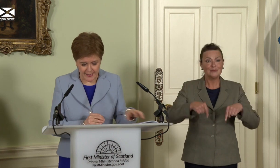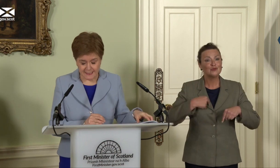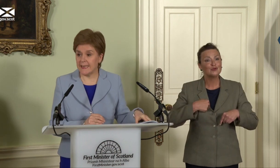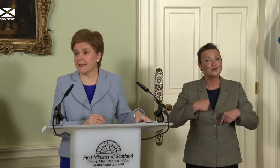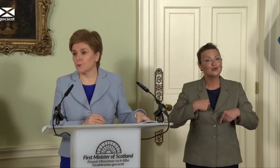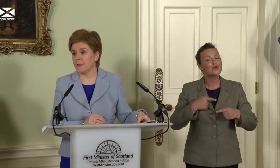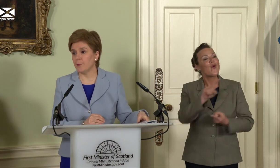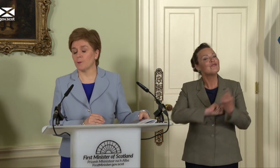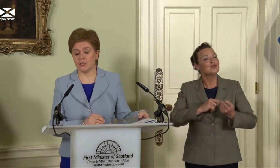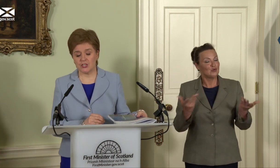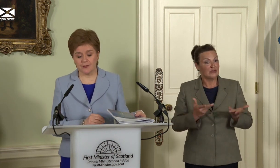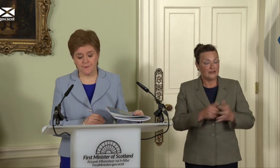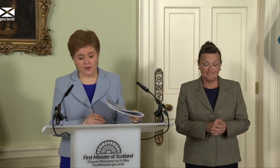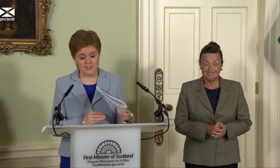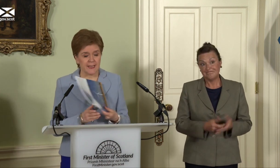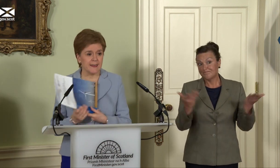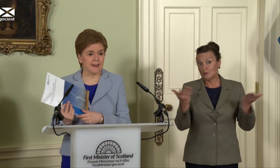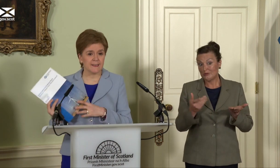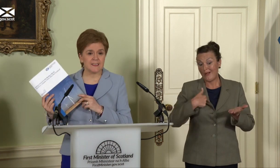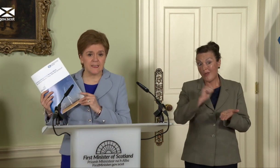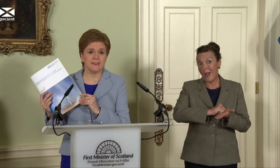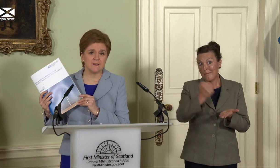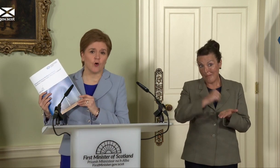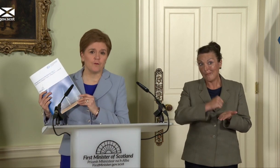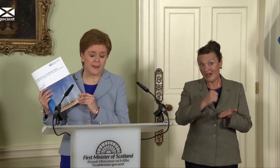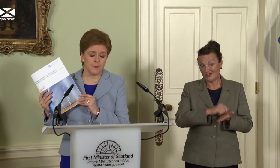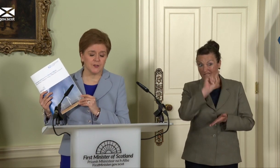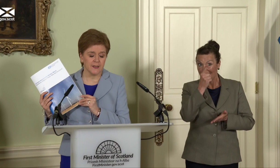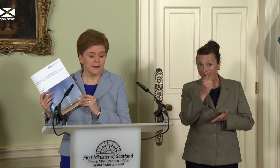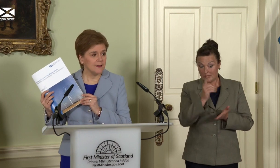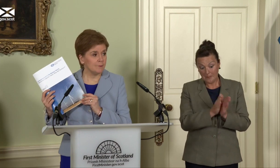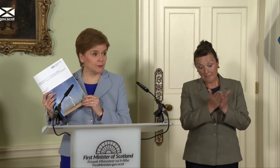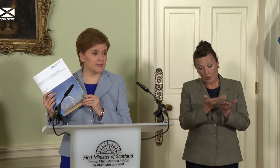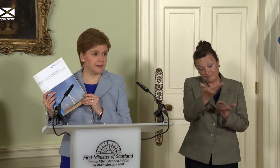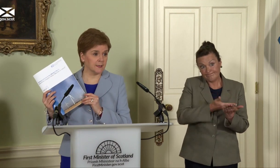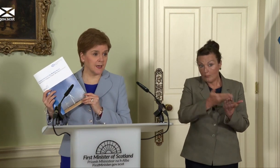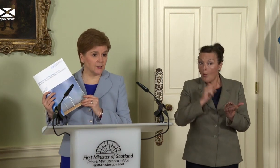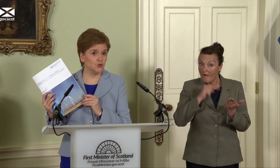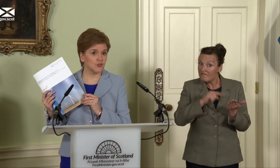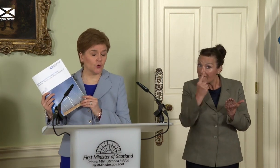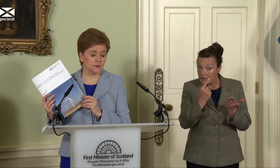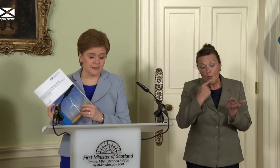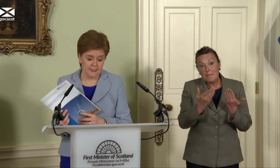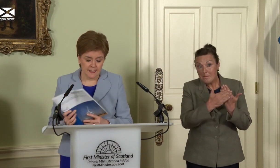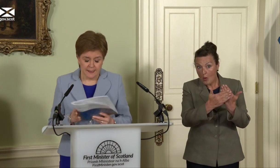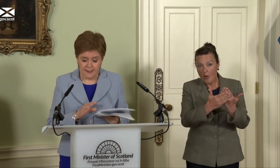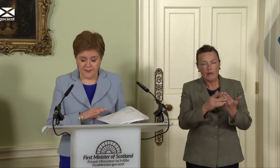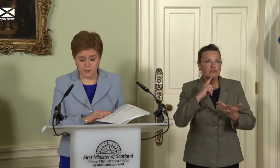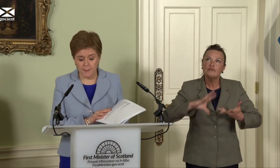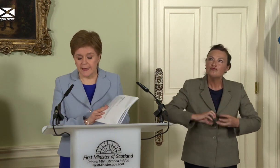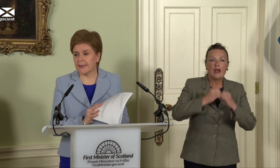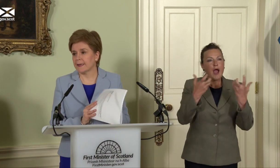Today, we publish the first in a series of papers “Building a New Scotland”. These will make